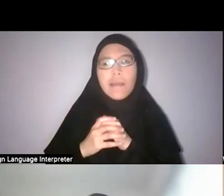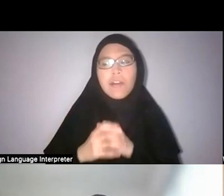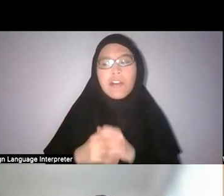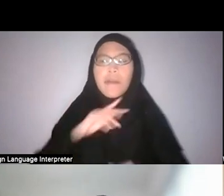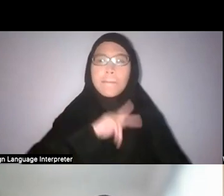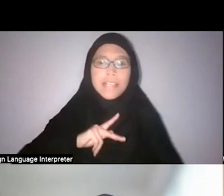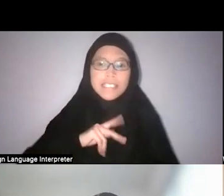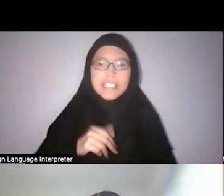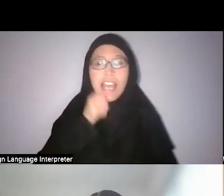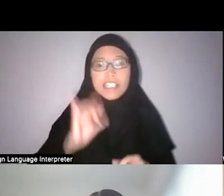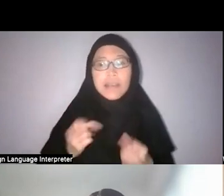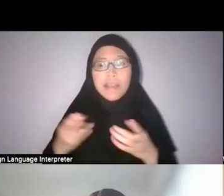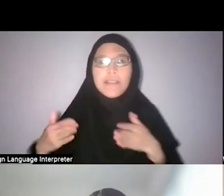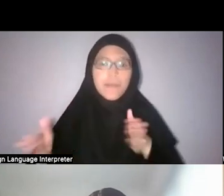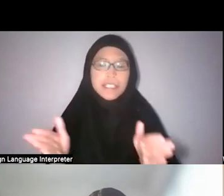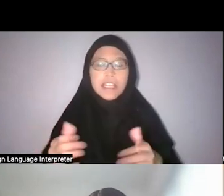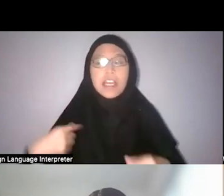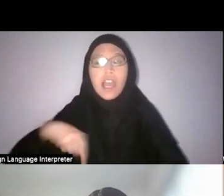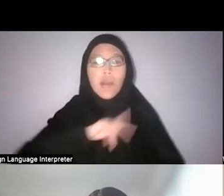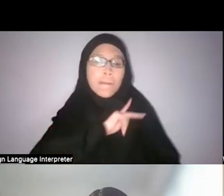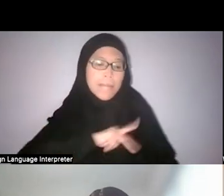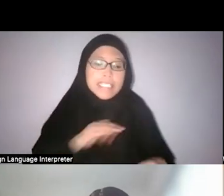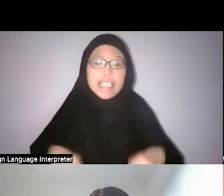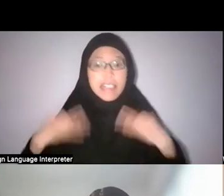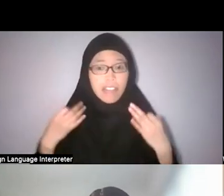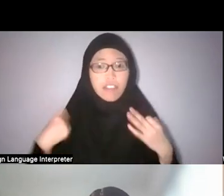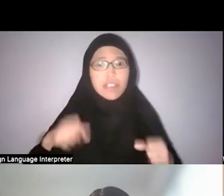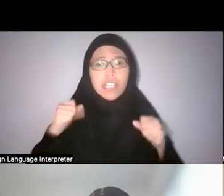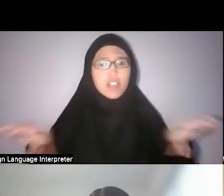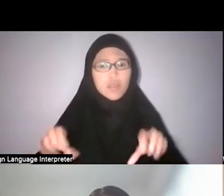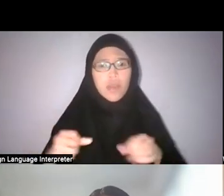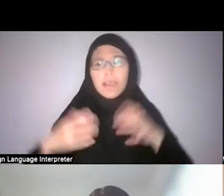we can also do a lot to resist colonial logics.